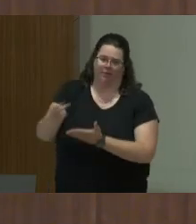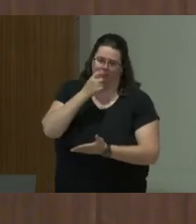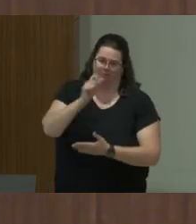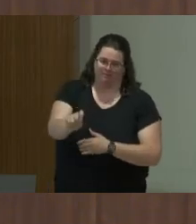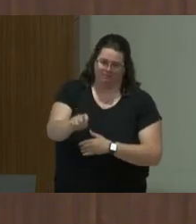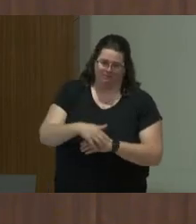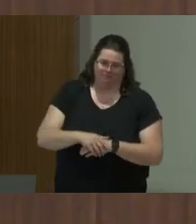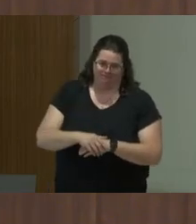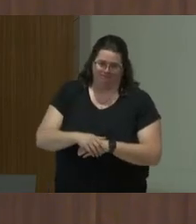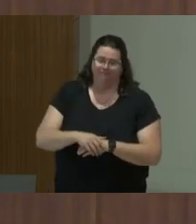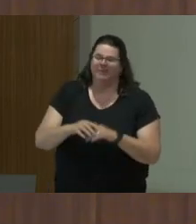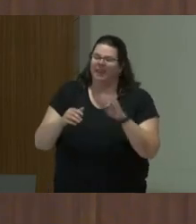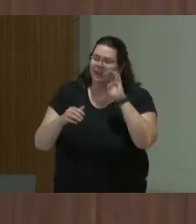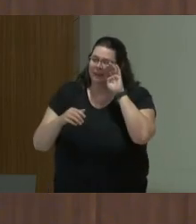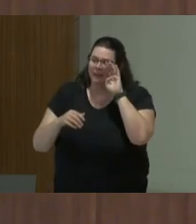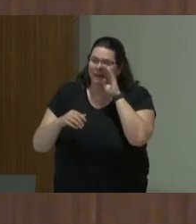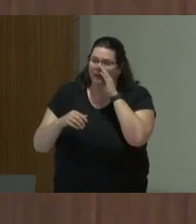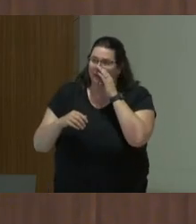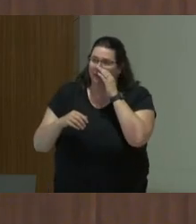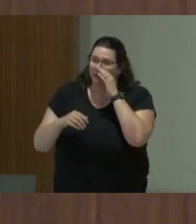the ancient court jester.